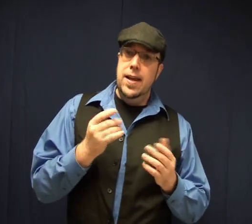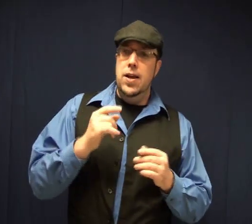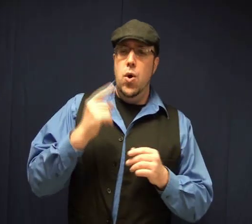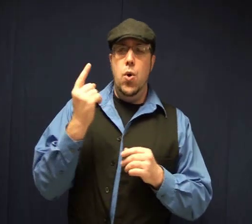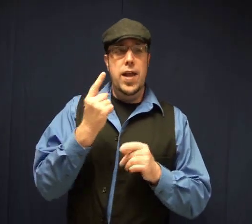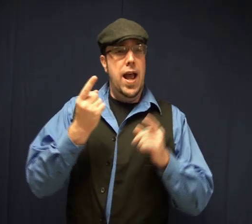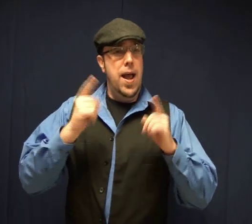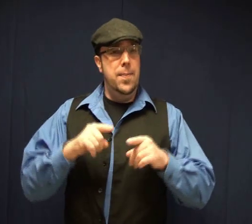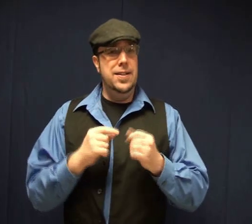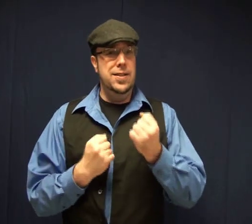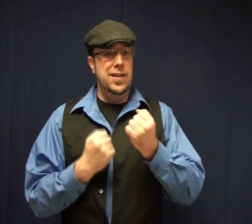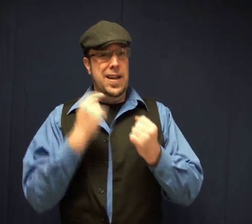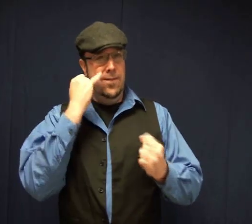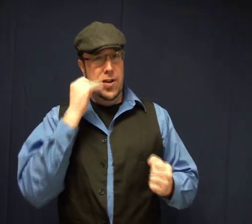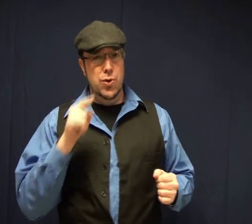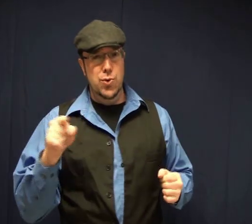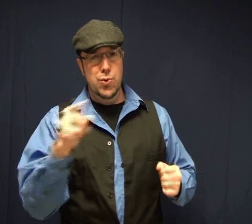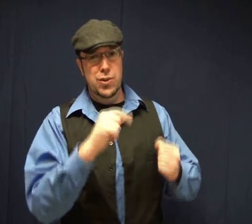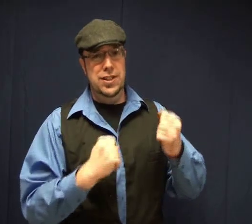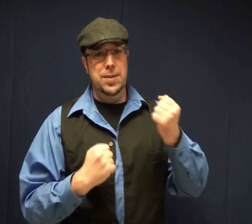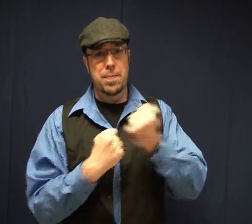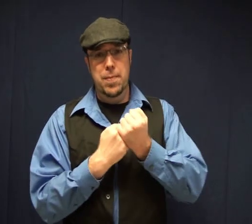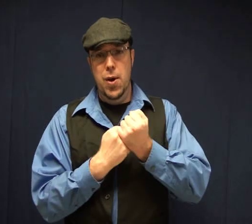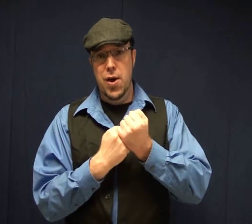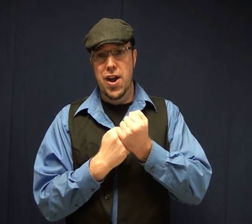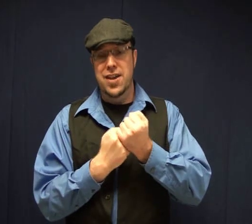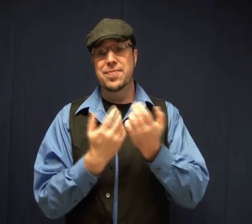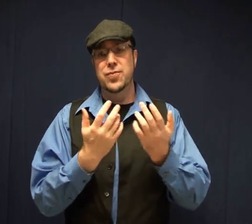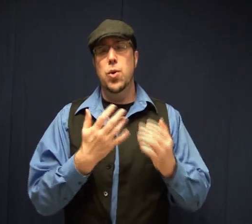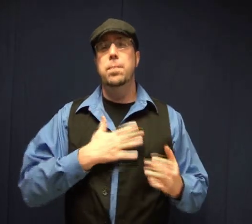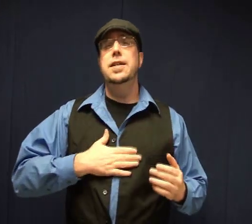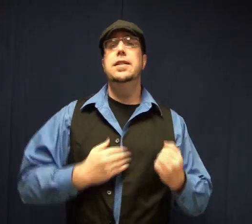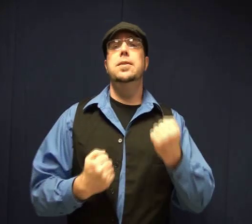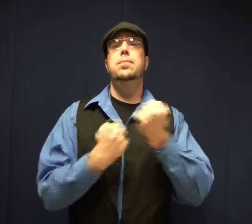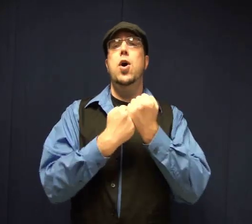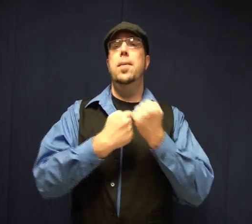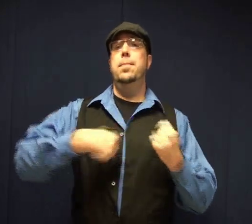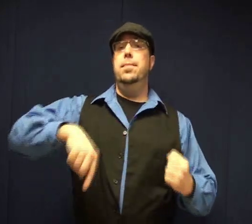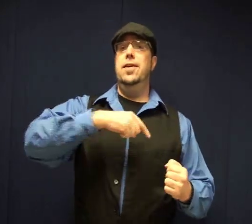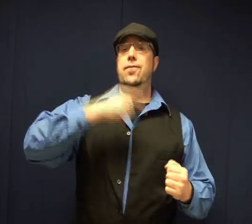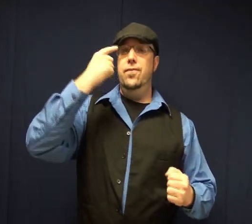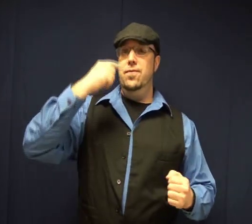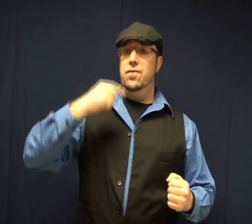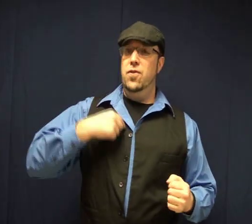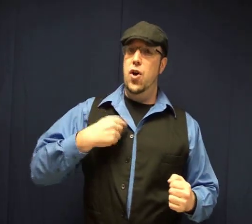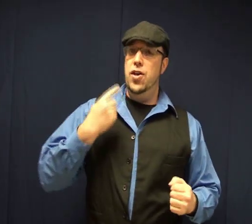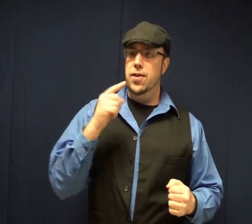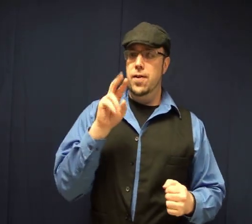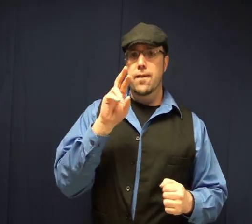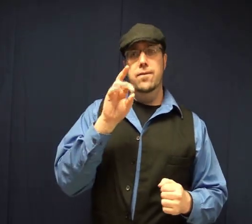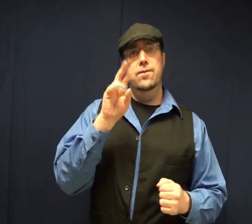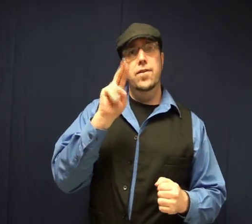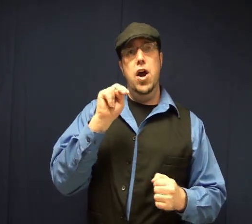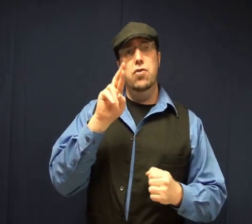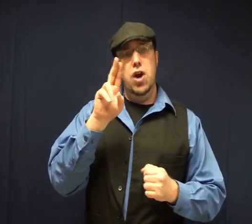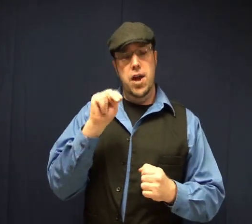This can only happen if you all can support me. Please, support them all for the Fun*Run Fundraiser.